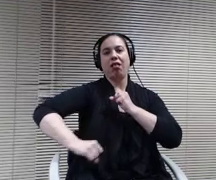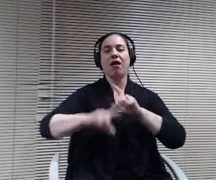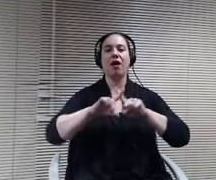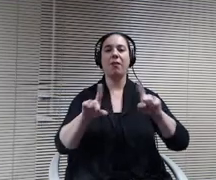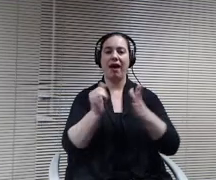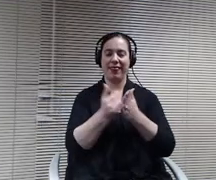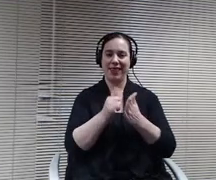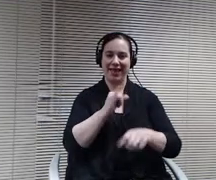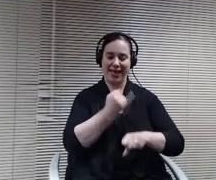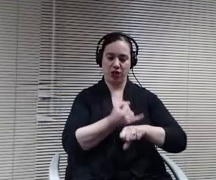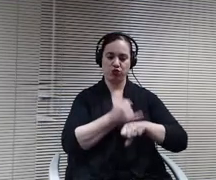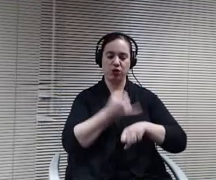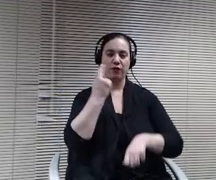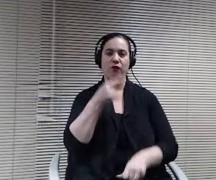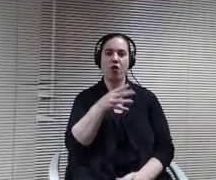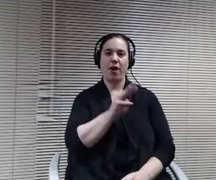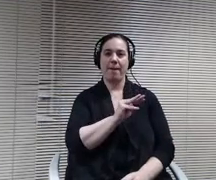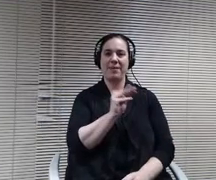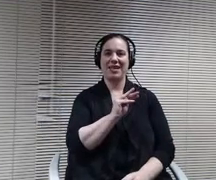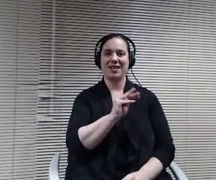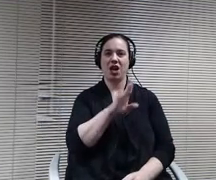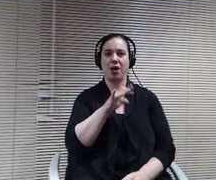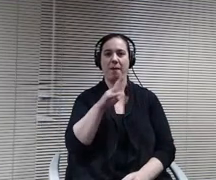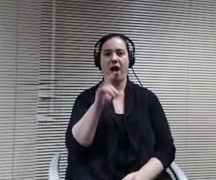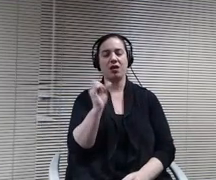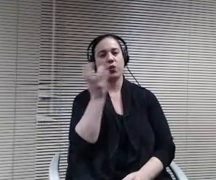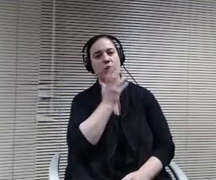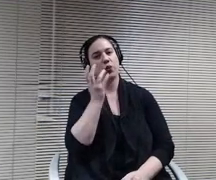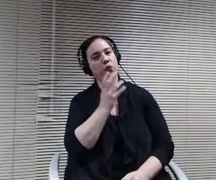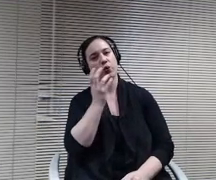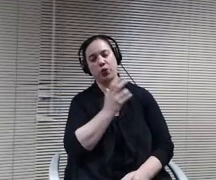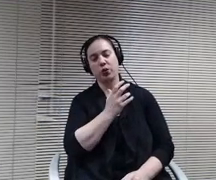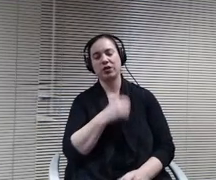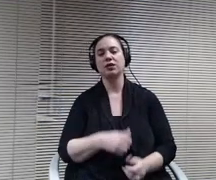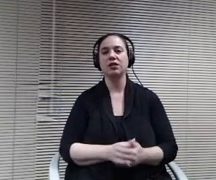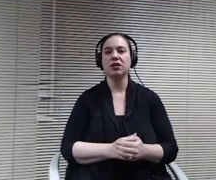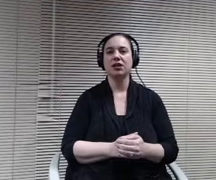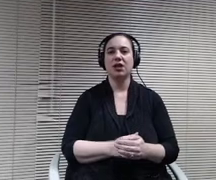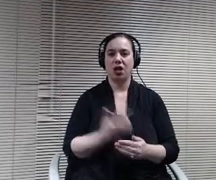but the interest in mataka bonds is just unbelievable and we had